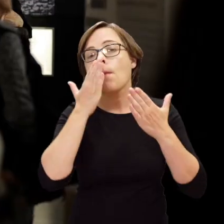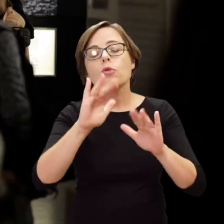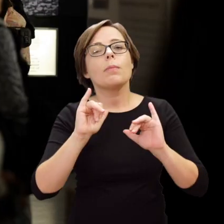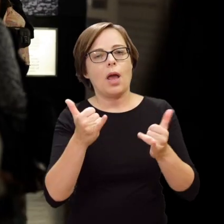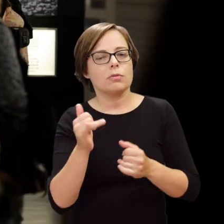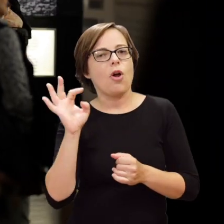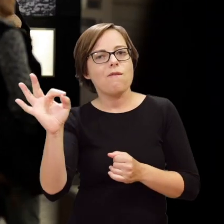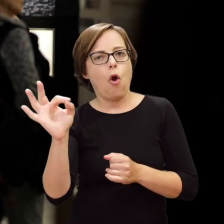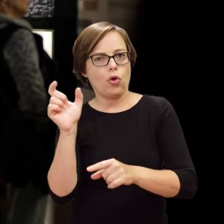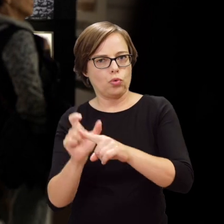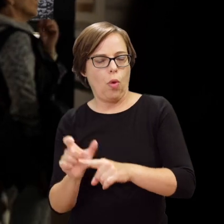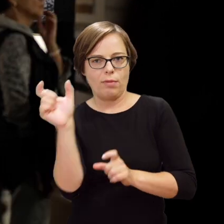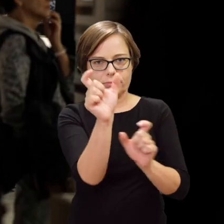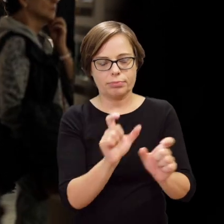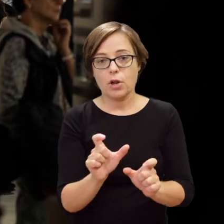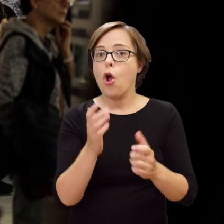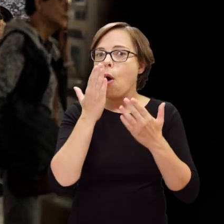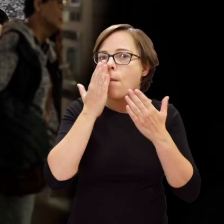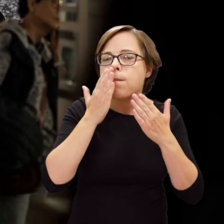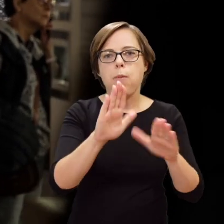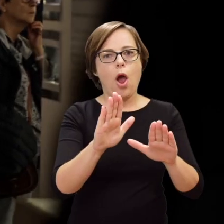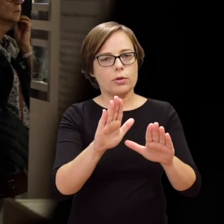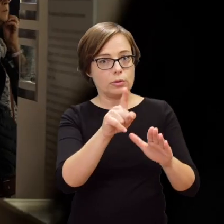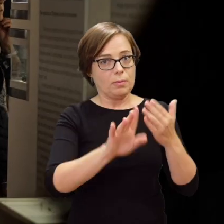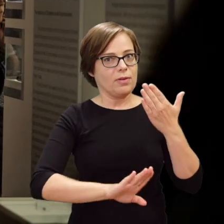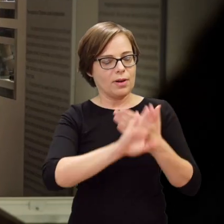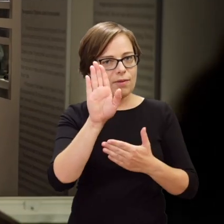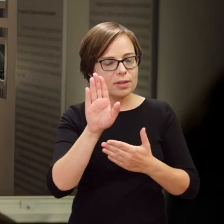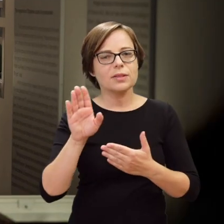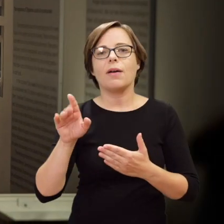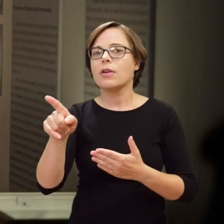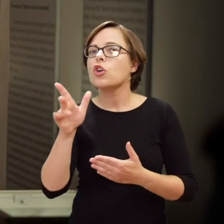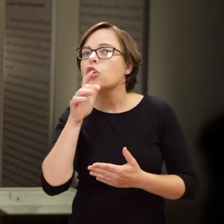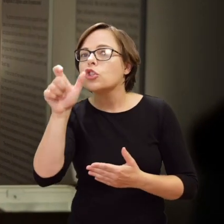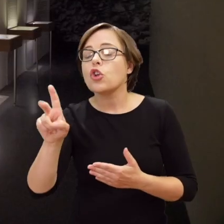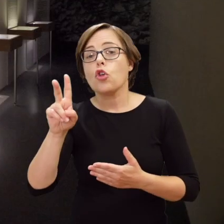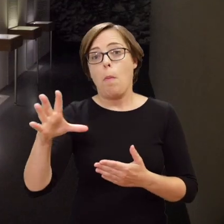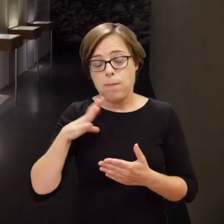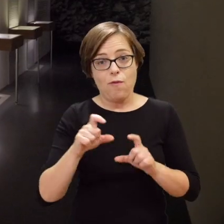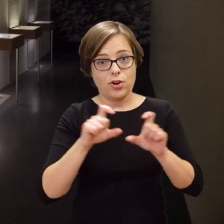In the exposition, we show fragments of diaries and testimonies of Jews